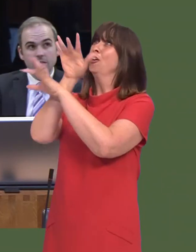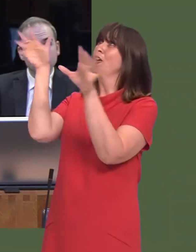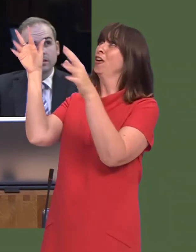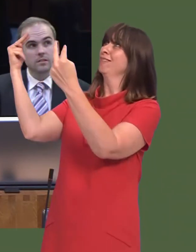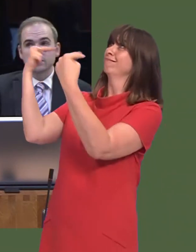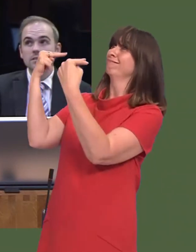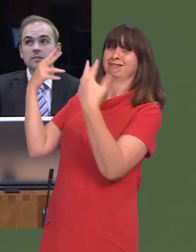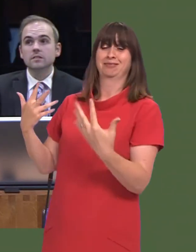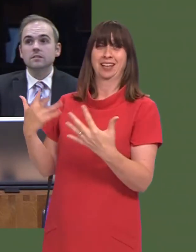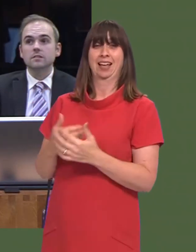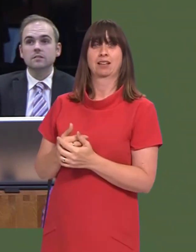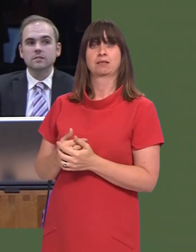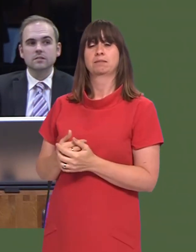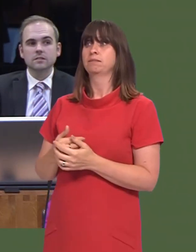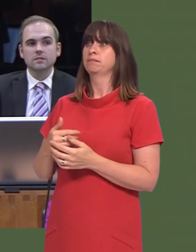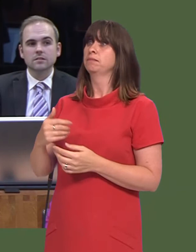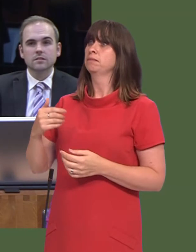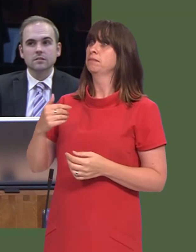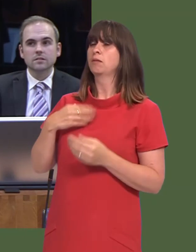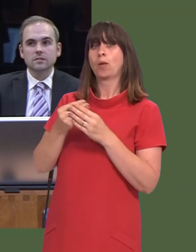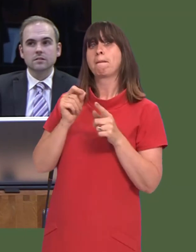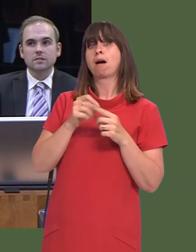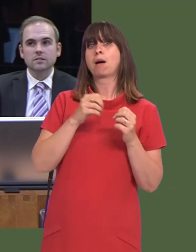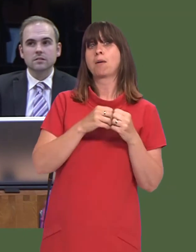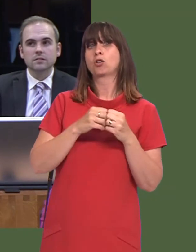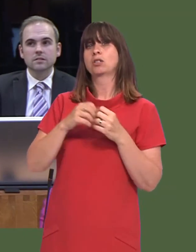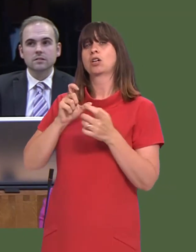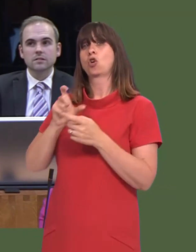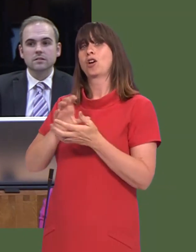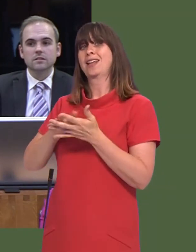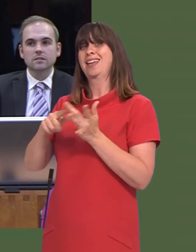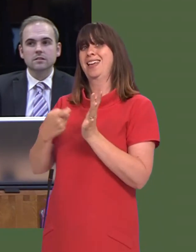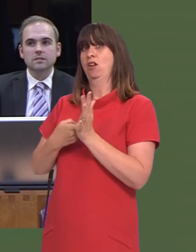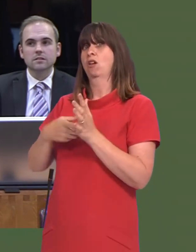I was discussing learning additional languages with pupils from Parc y Bont and Corn Hir,